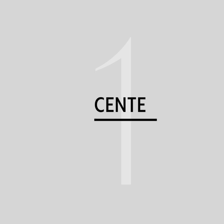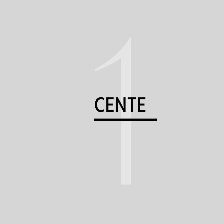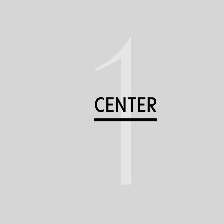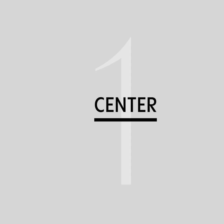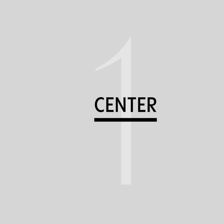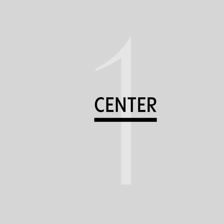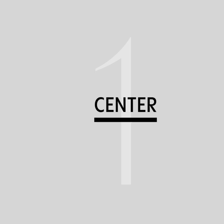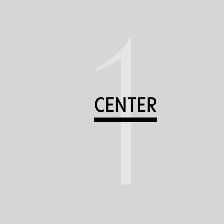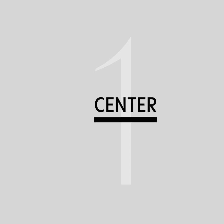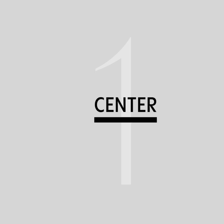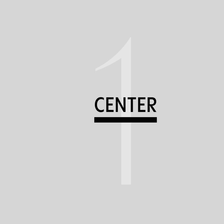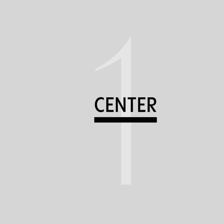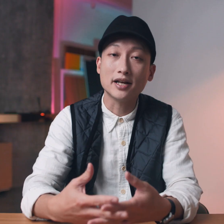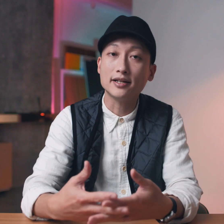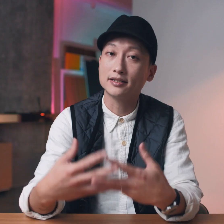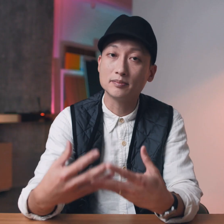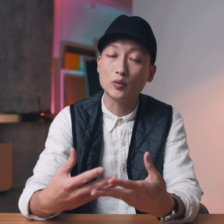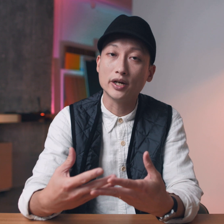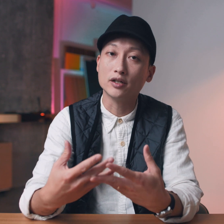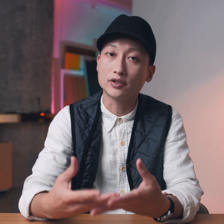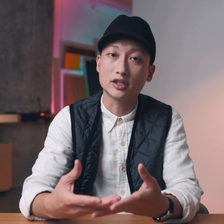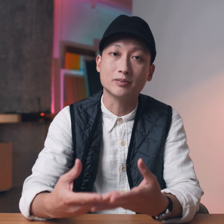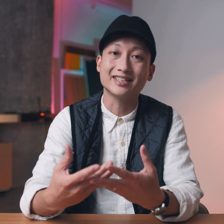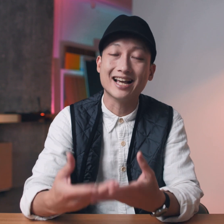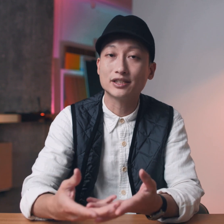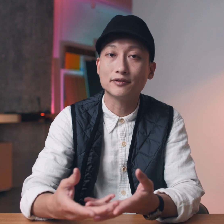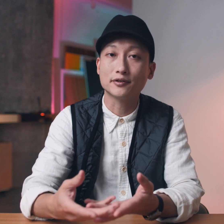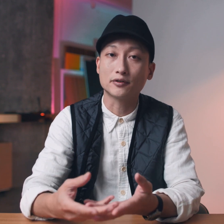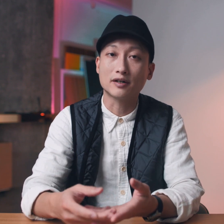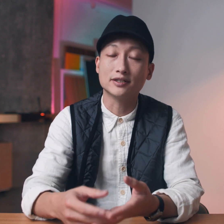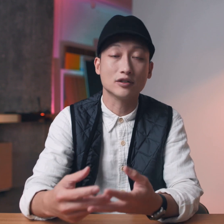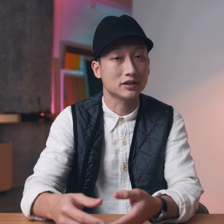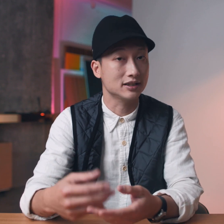Center and the most plain and simple way of talking about the edge of a photograph is to